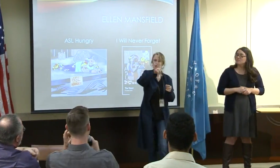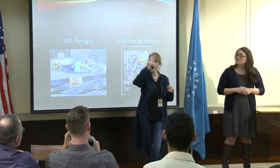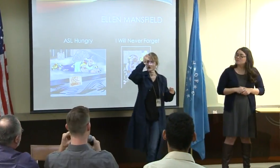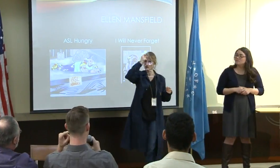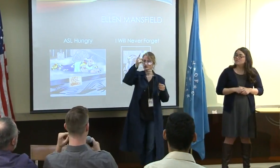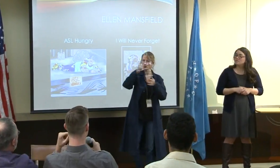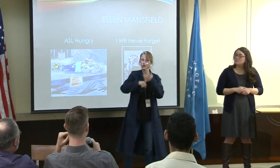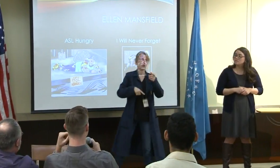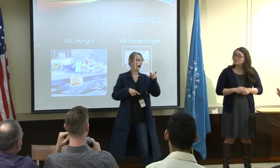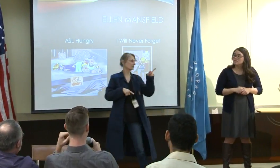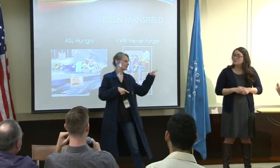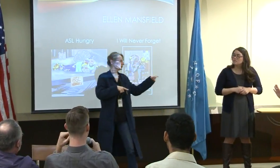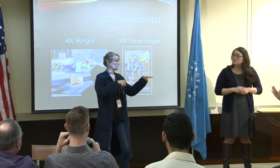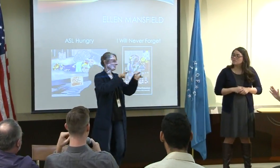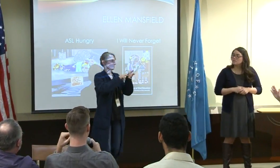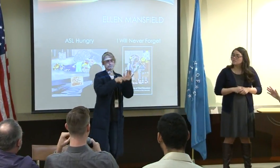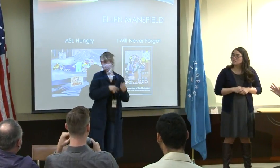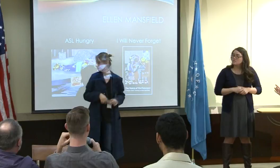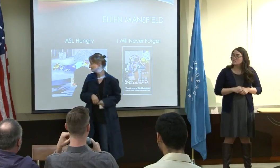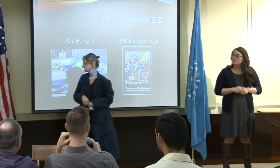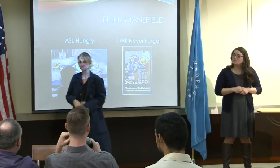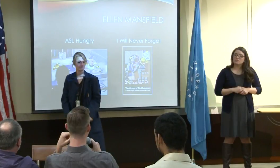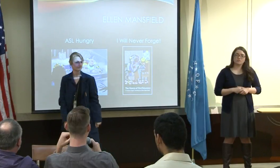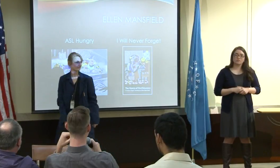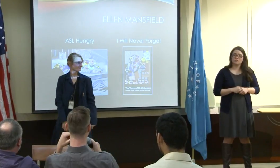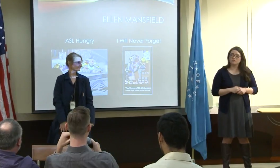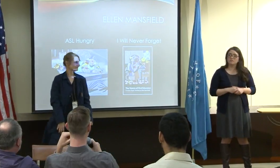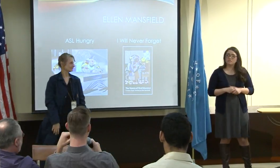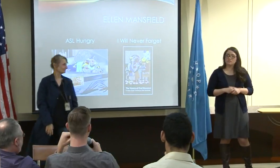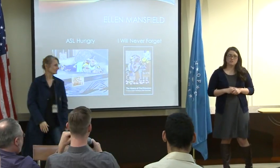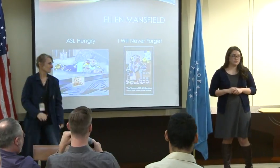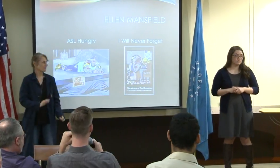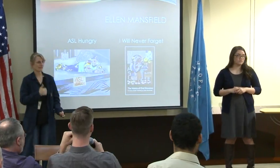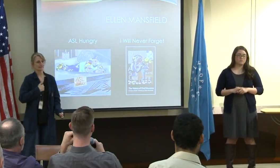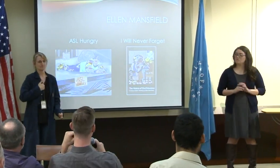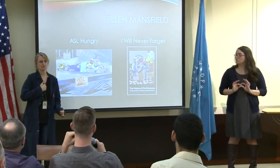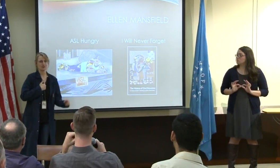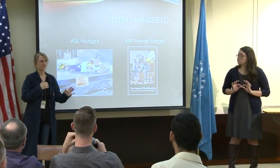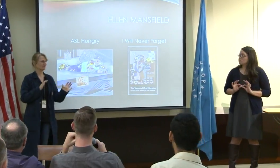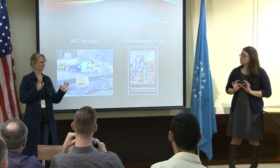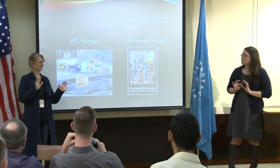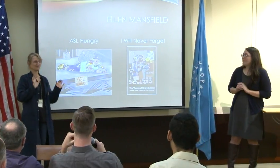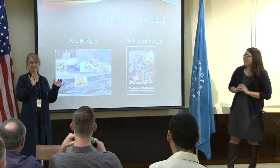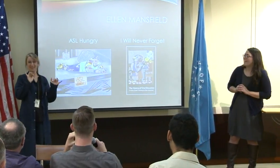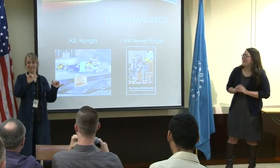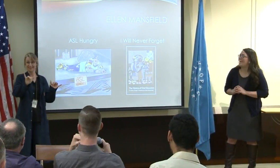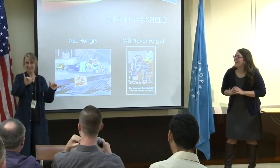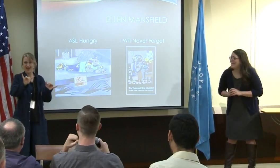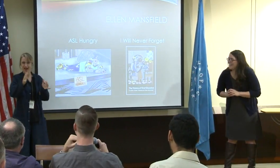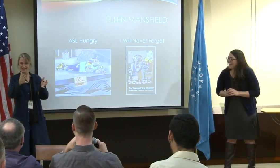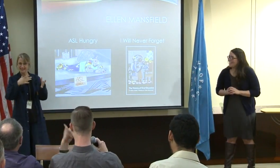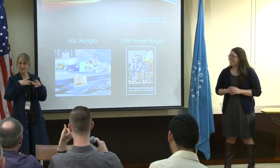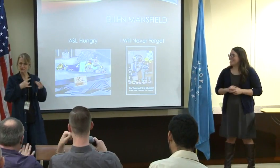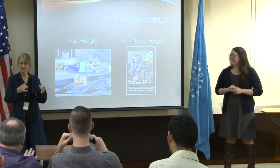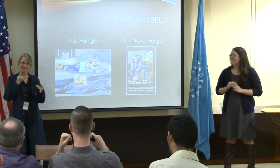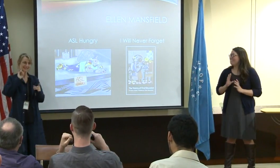I'm curious if everybody understands what -- I'm sorry. Make sure I'm in the right place.